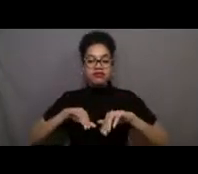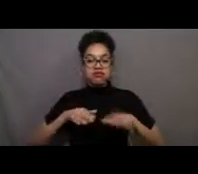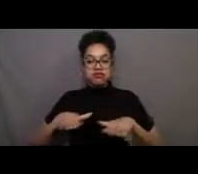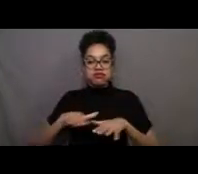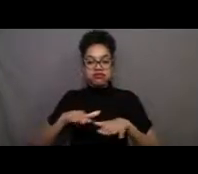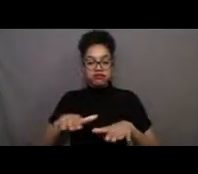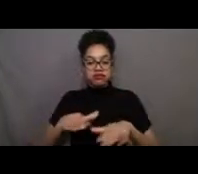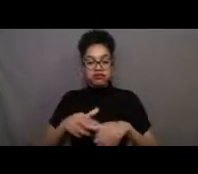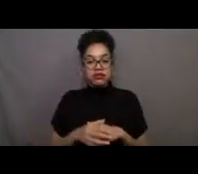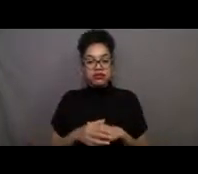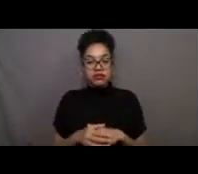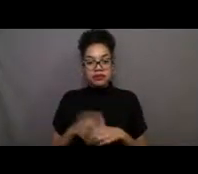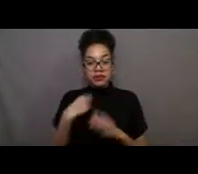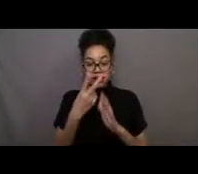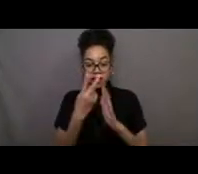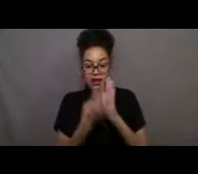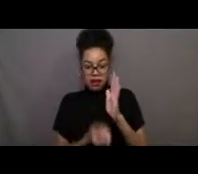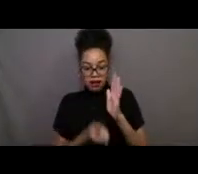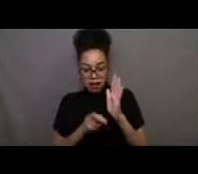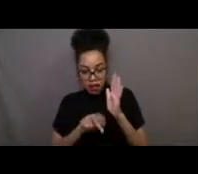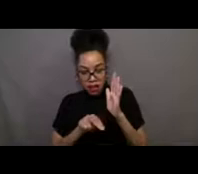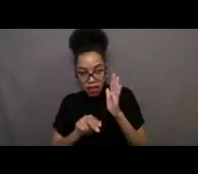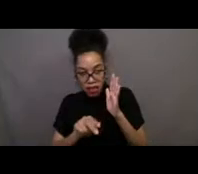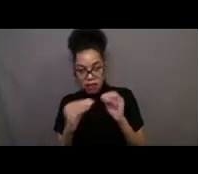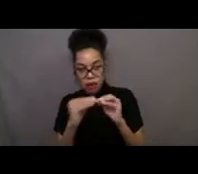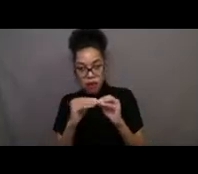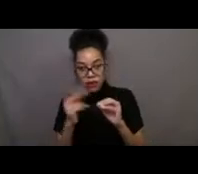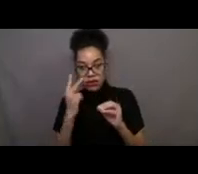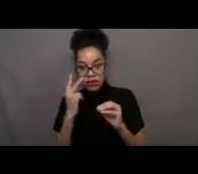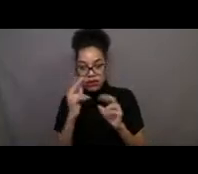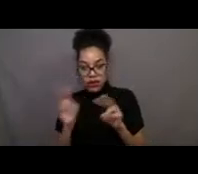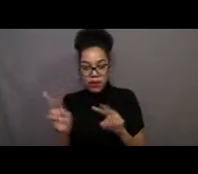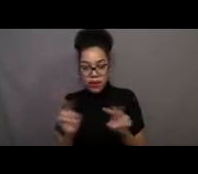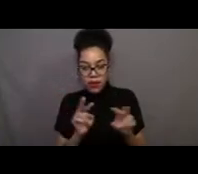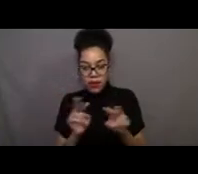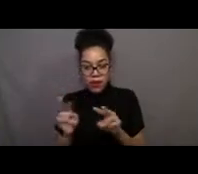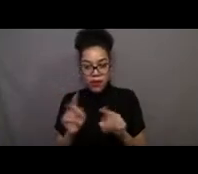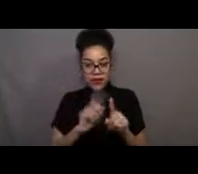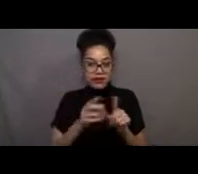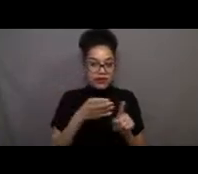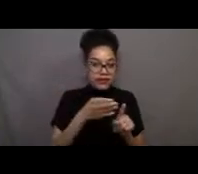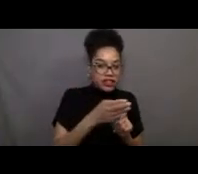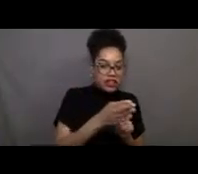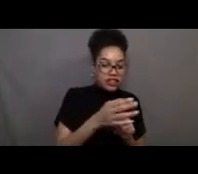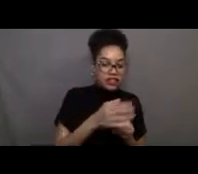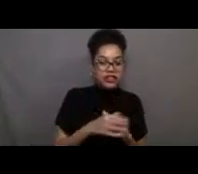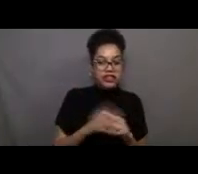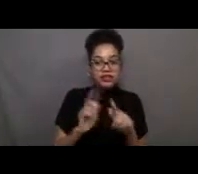we can see the water is a little clearer this day. As we navigate around, we can see different fish and many organisms that live